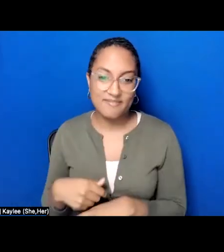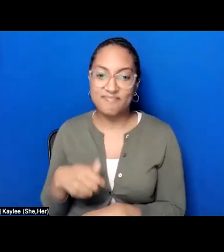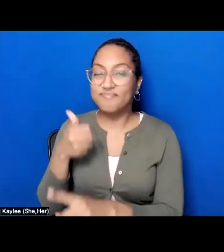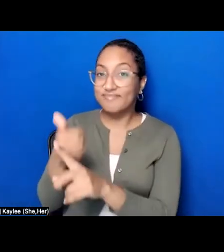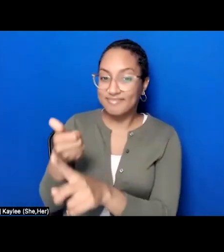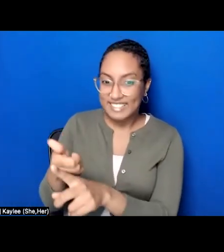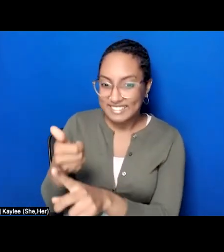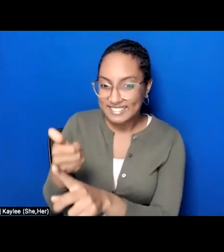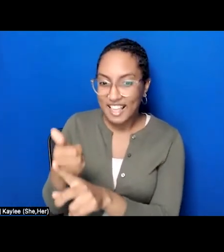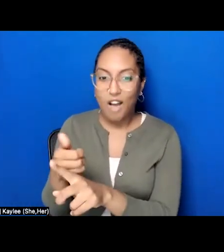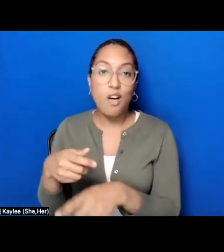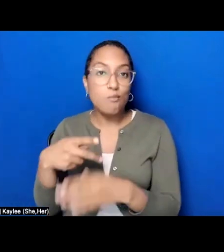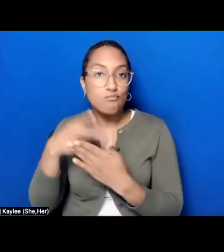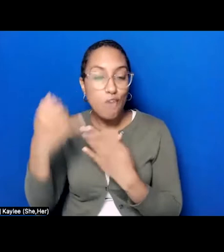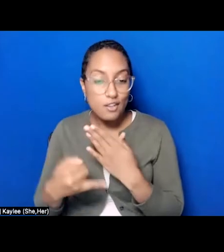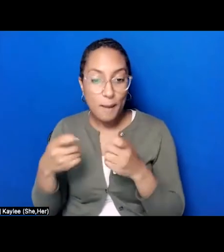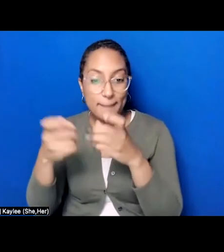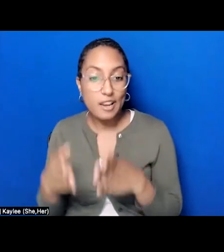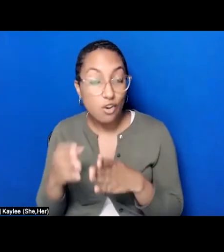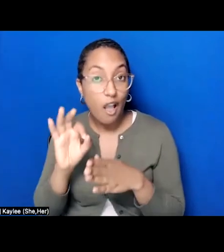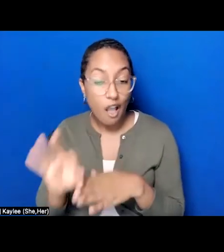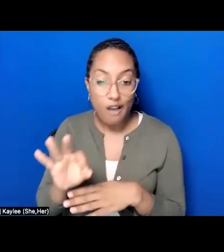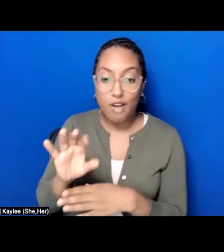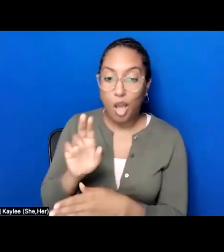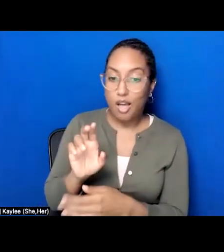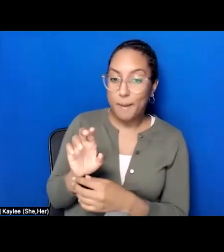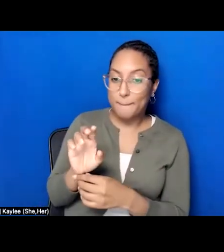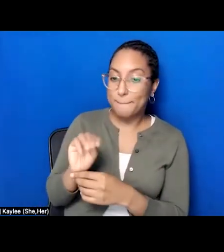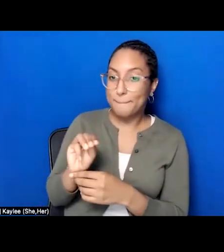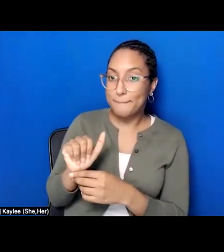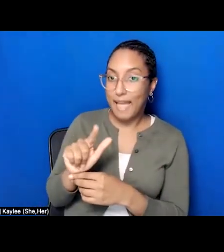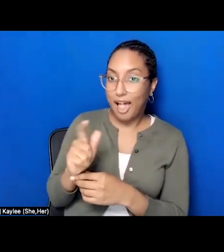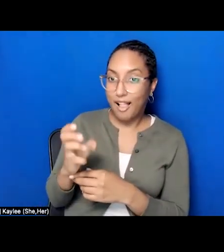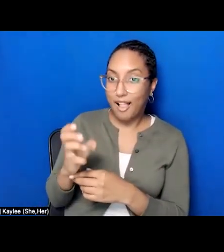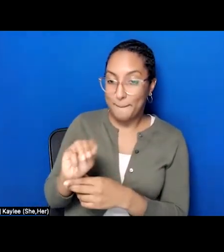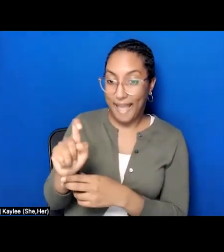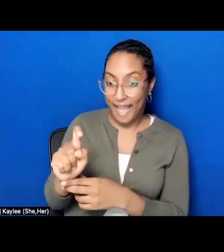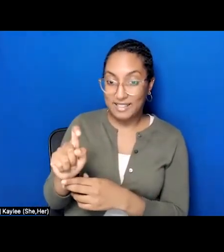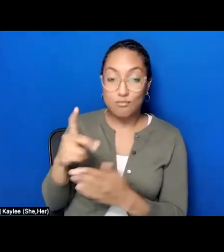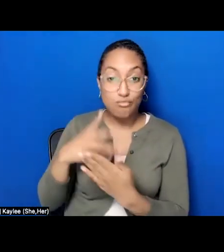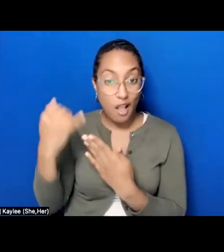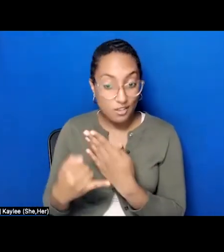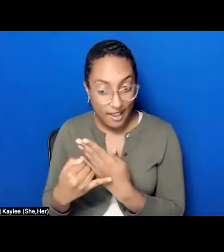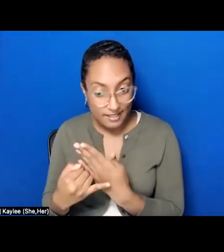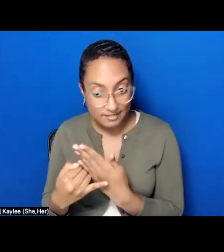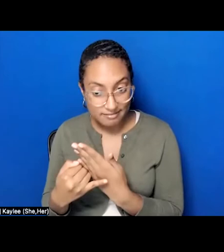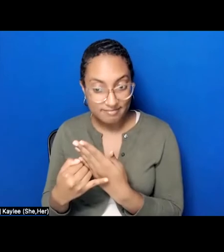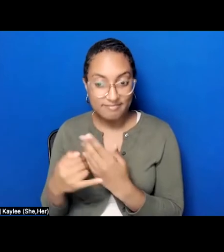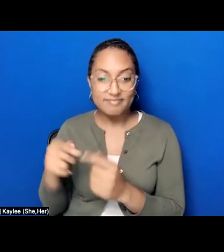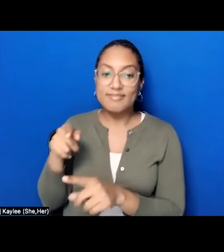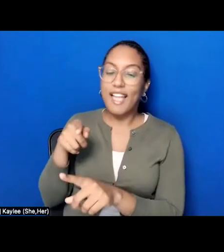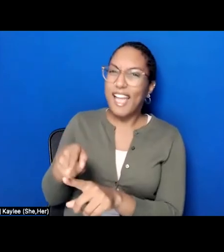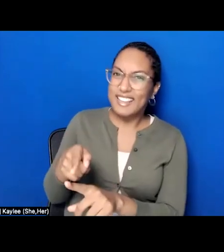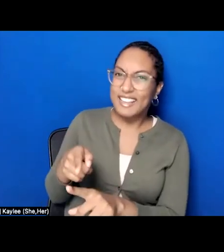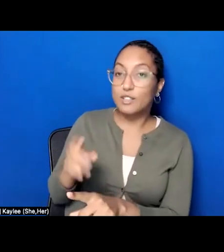and his oral history interviews informed the late Manning Marable's Pulitzer Prize-winning biography